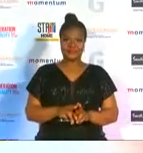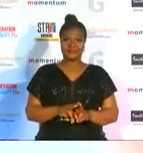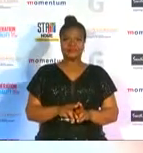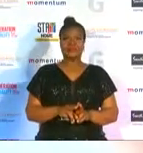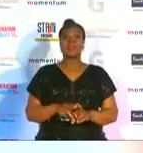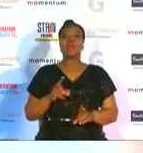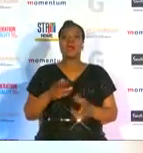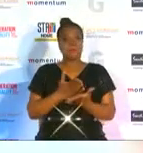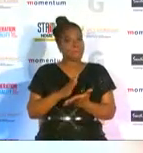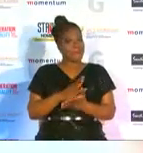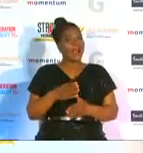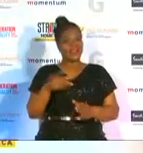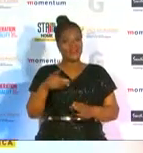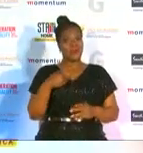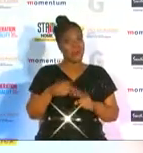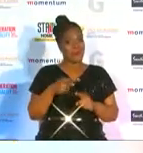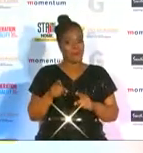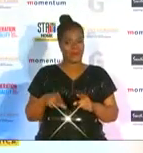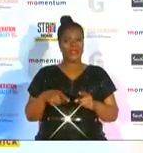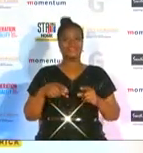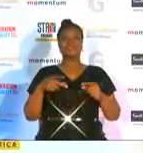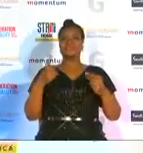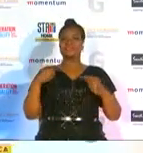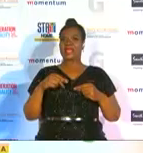have played in my journey so far last but most importantly i would like